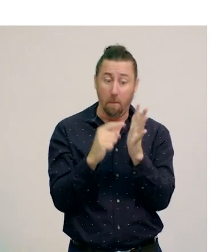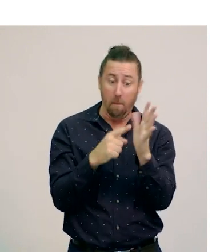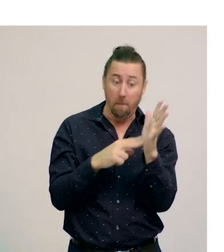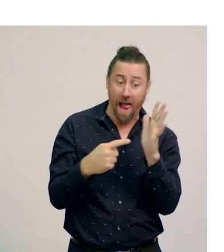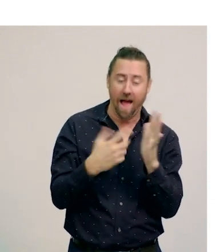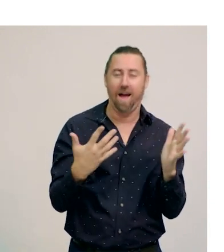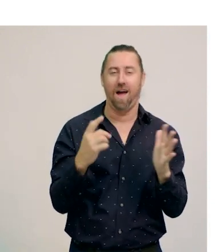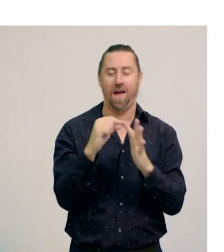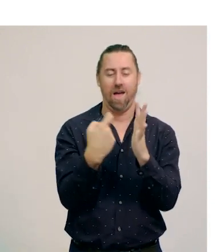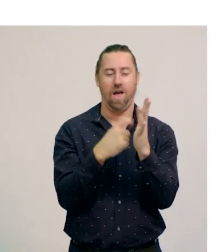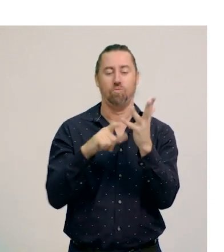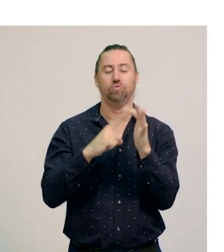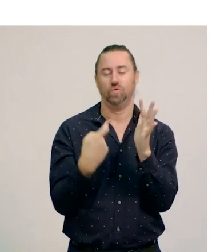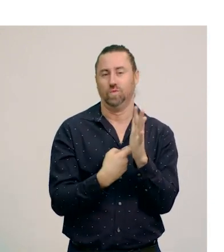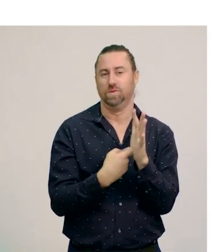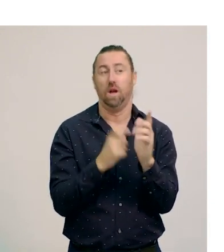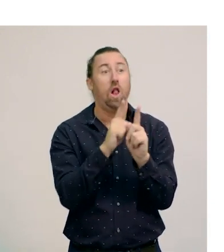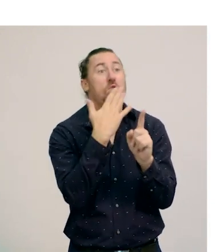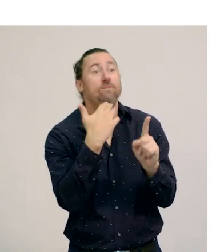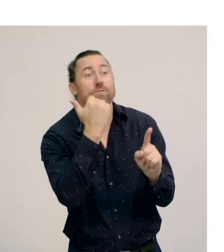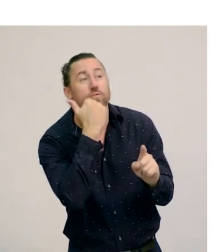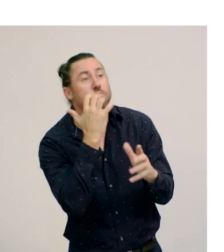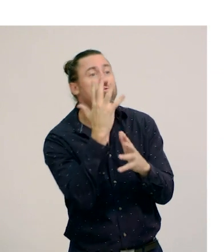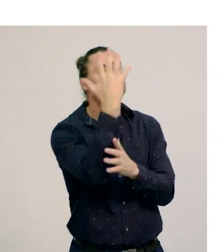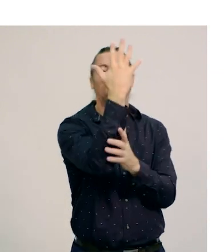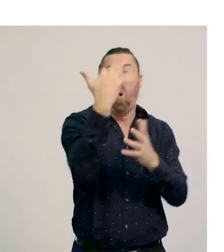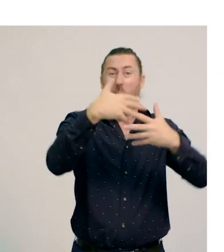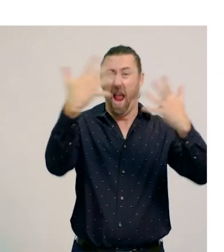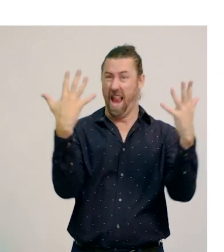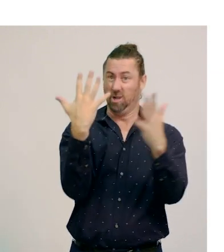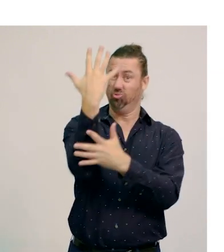This includes our fruiting trees and any other rainforest trees.